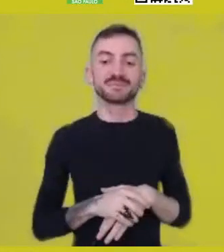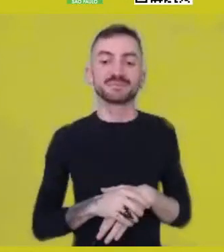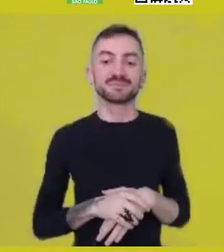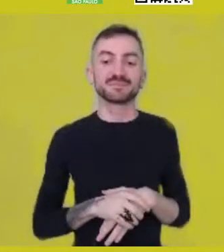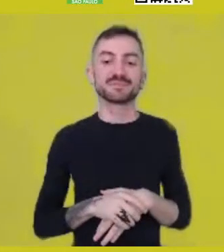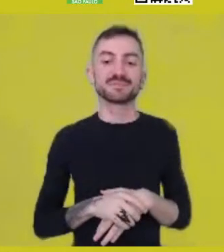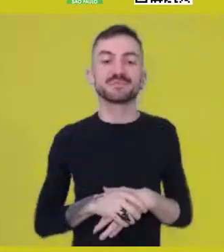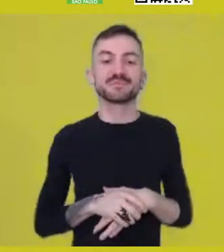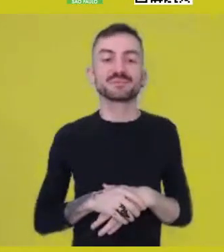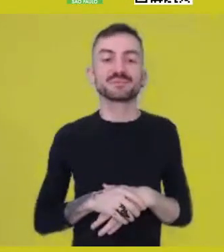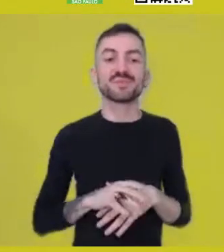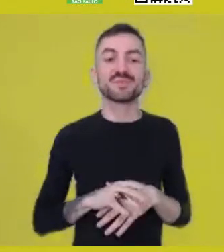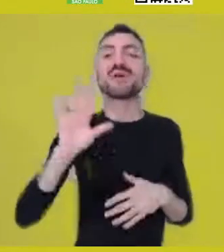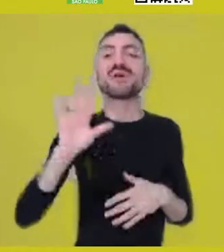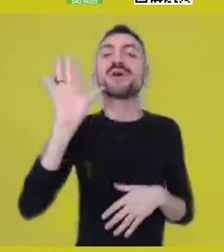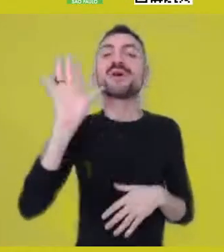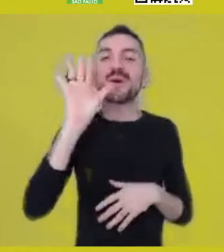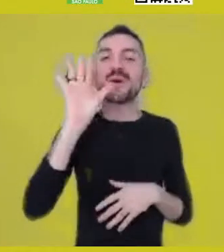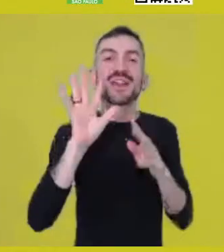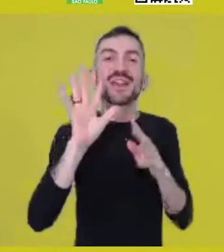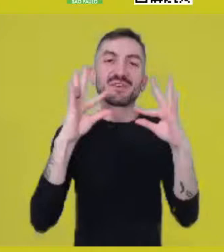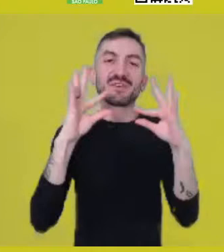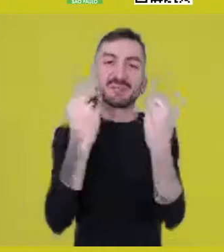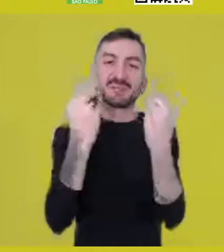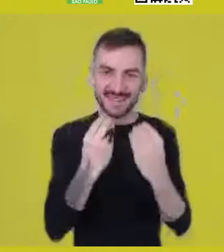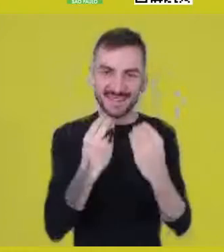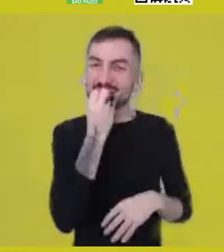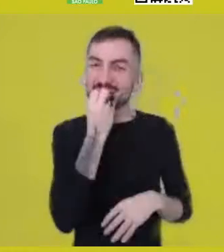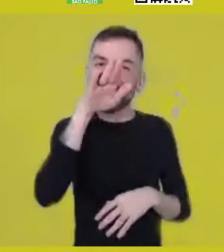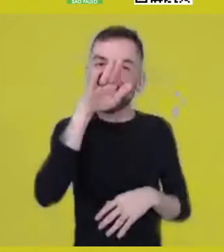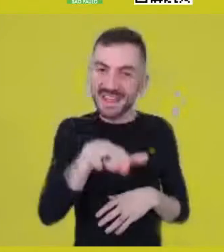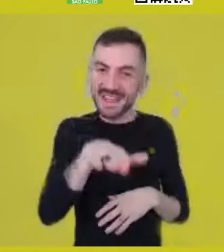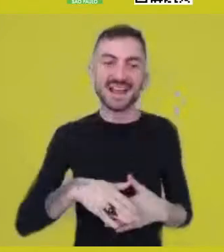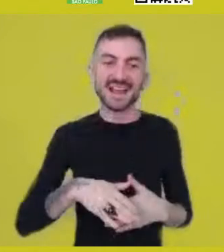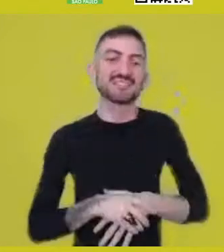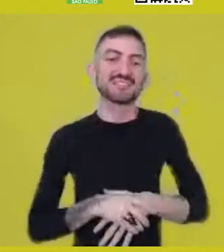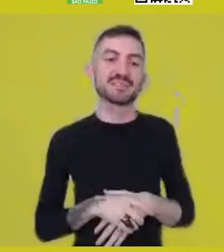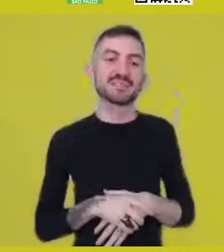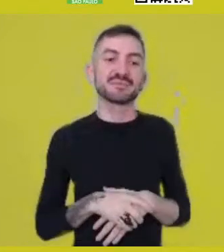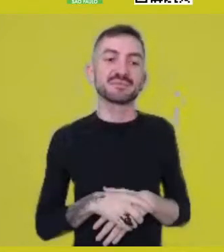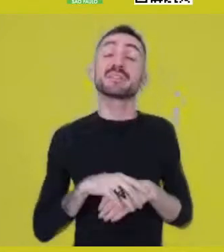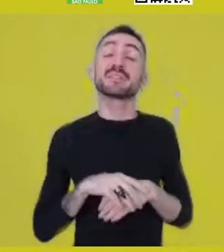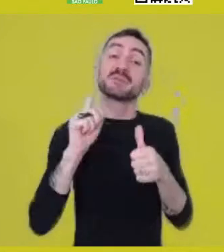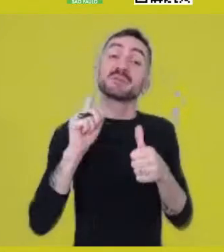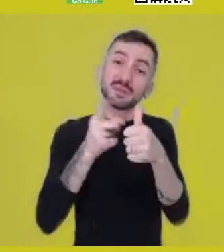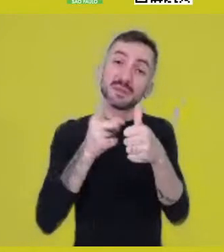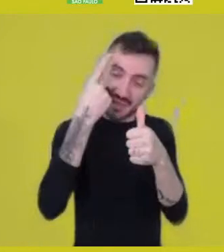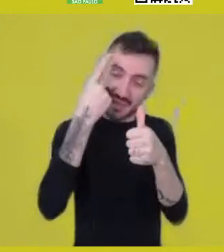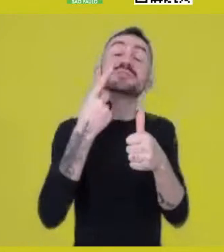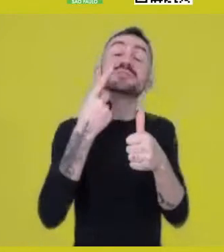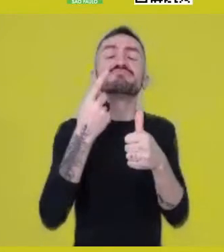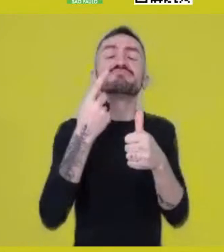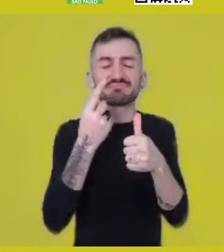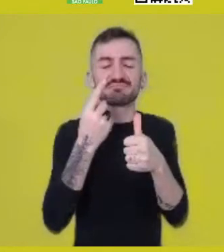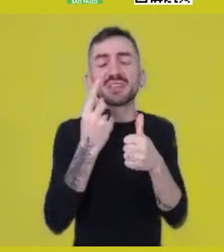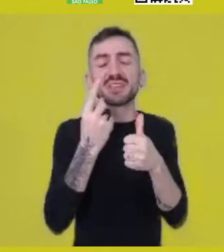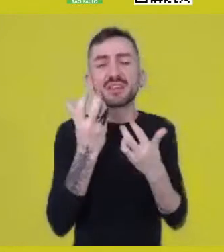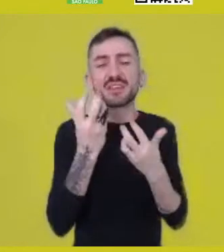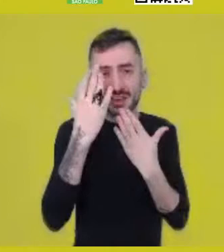Hello, family, good afternoon. I would like, first of all, to thank the ancestry